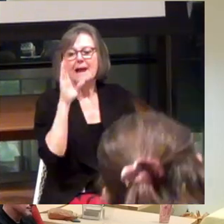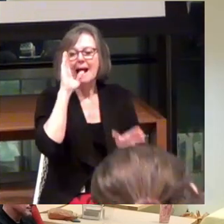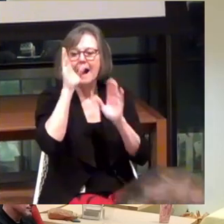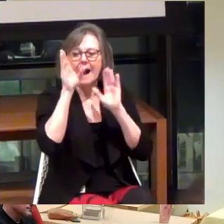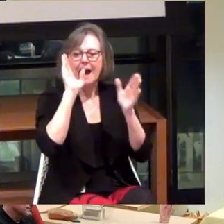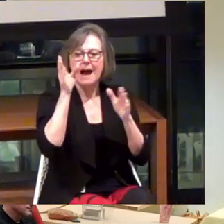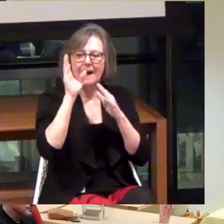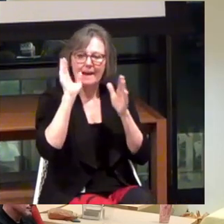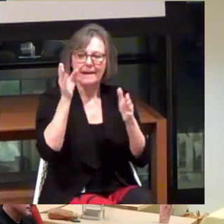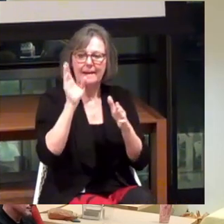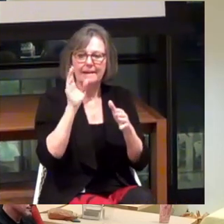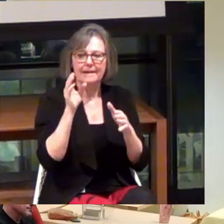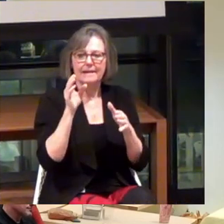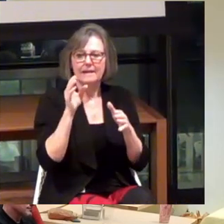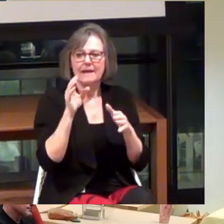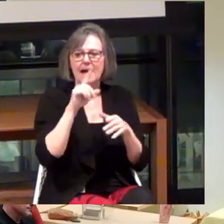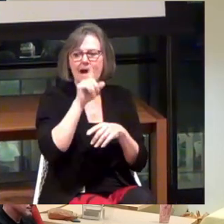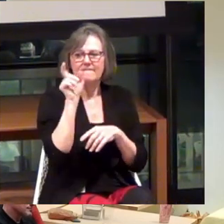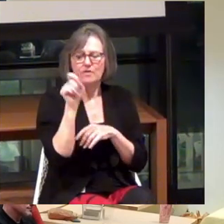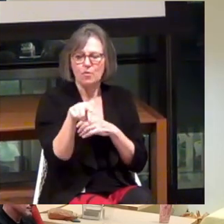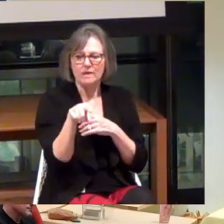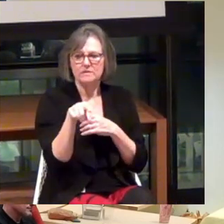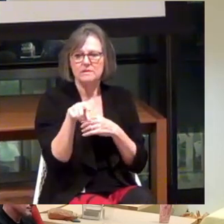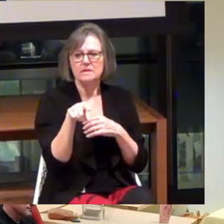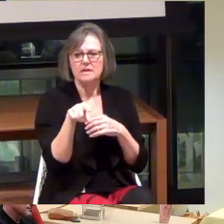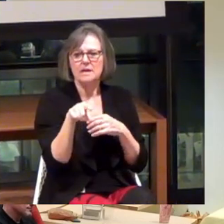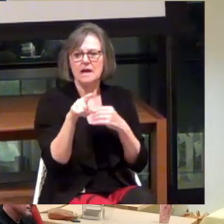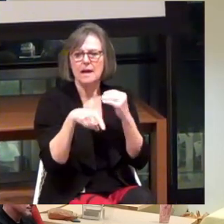I just have a question regarding the mapping.